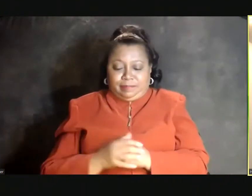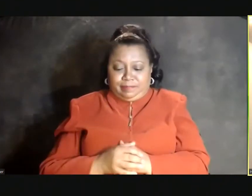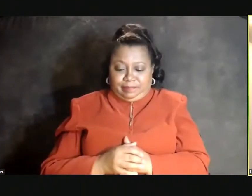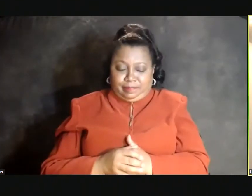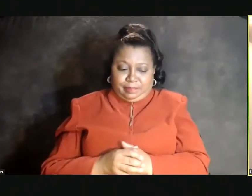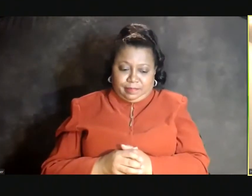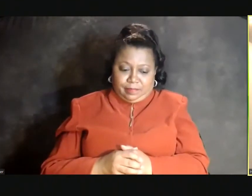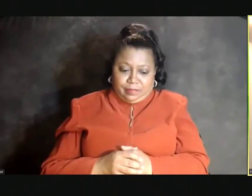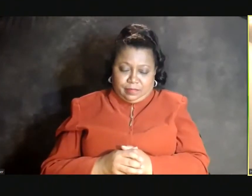(SINGING) Hmm.